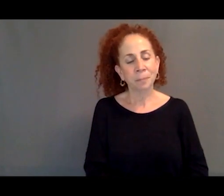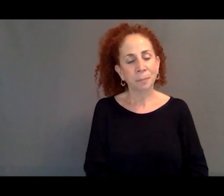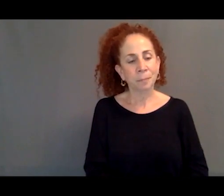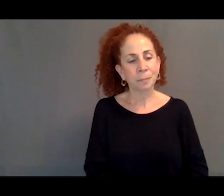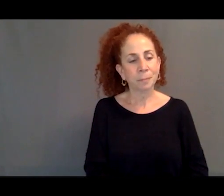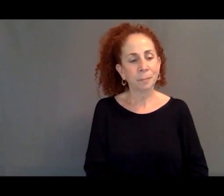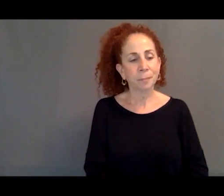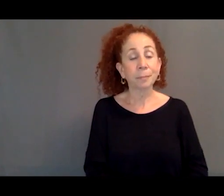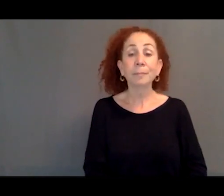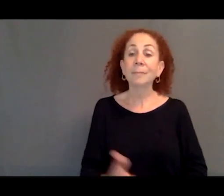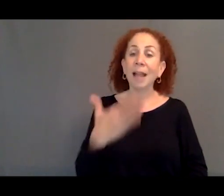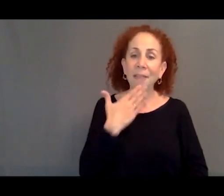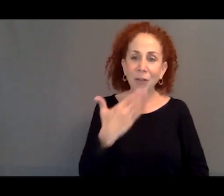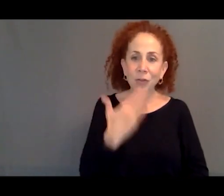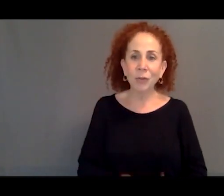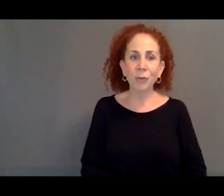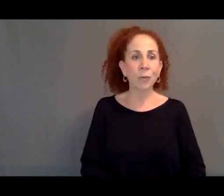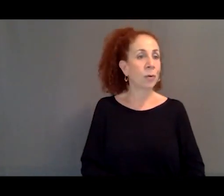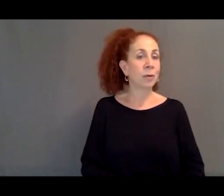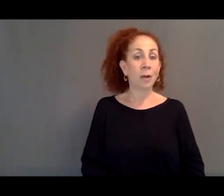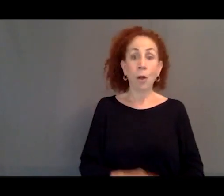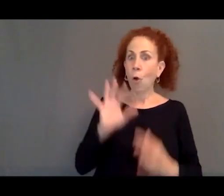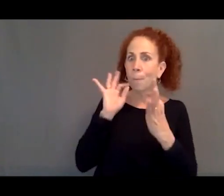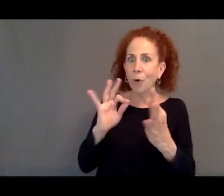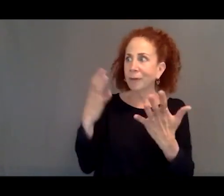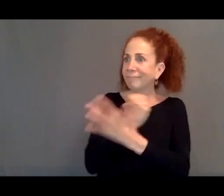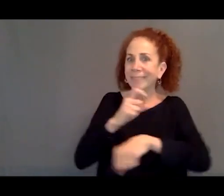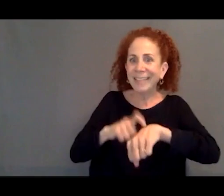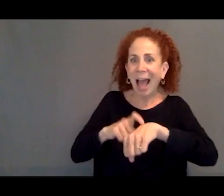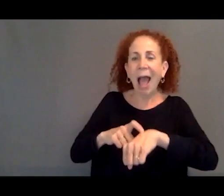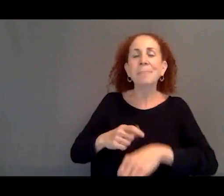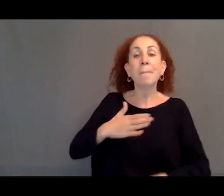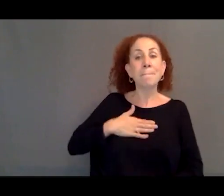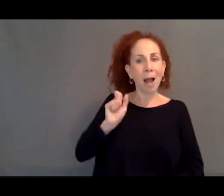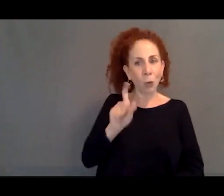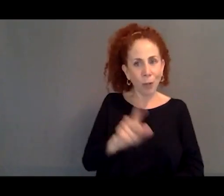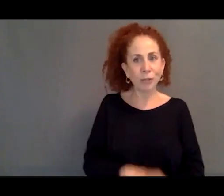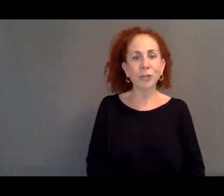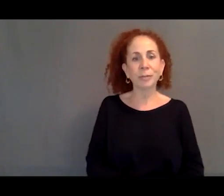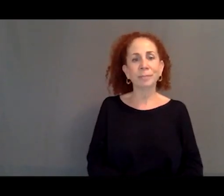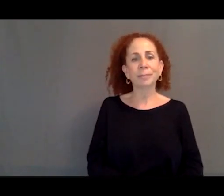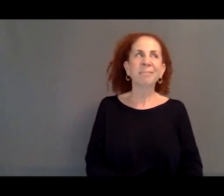Thank you. Oh, perfect. All right. Just in time. So my question, although it's a little gruesome,